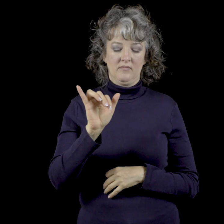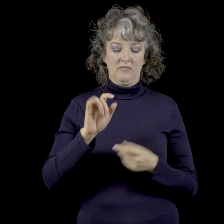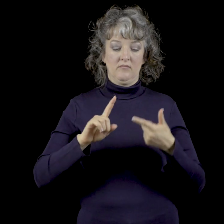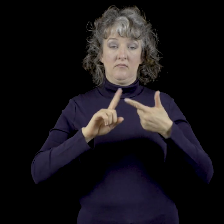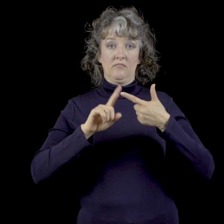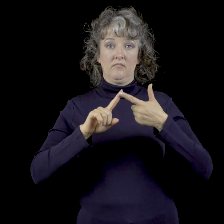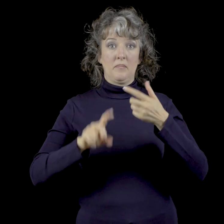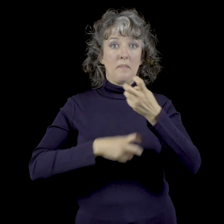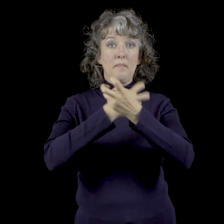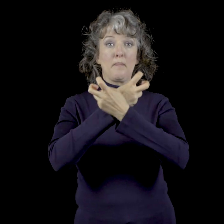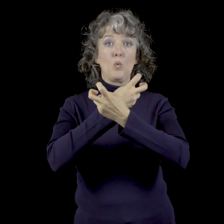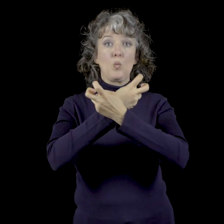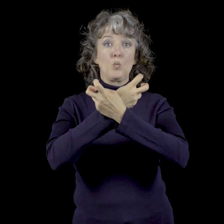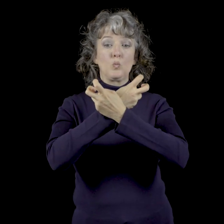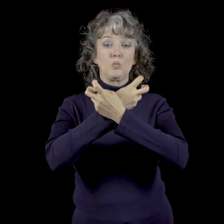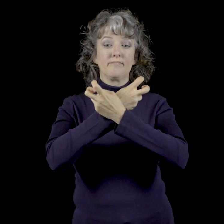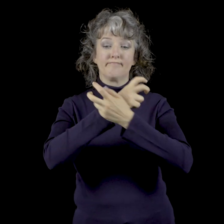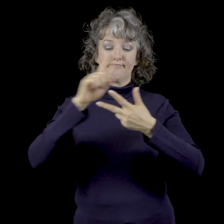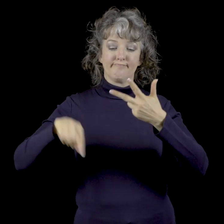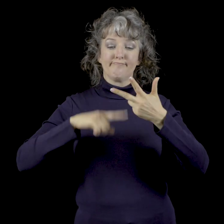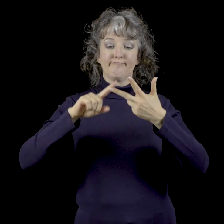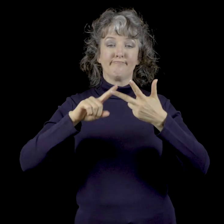Numeros dos is bones.